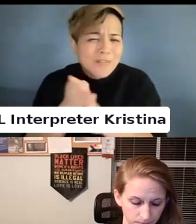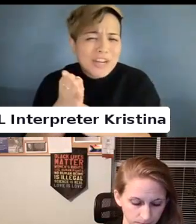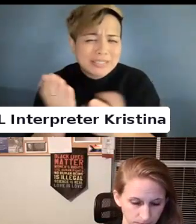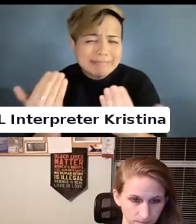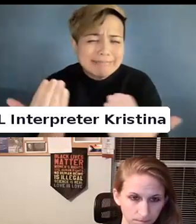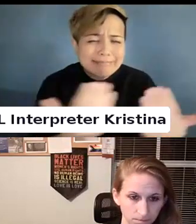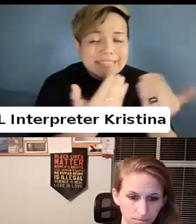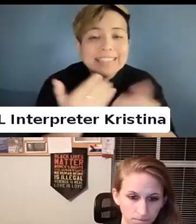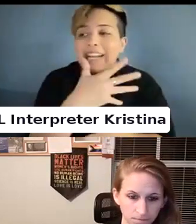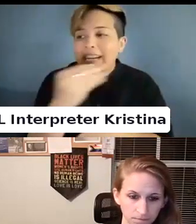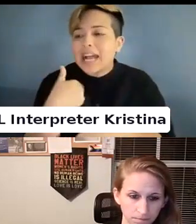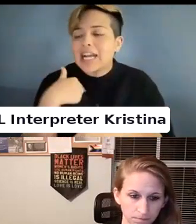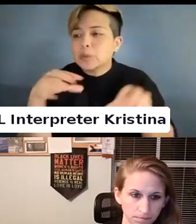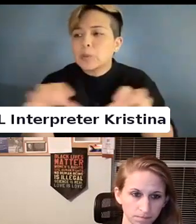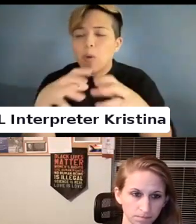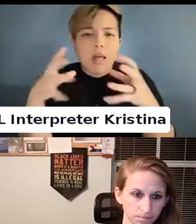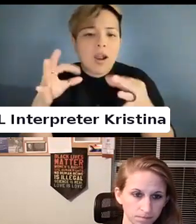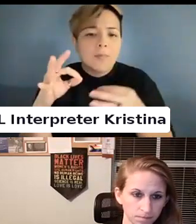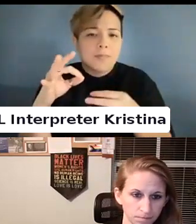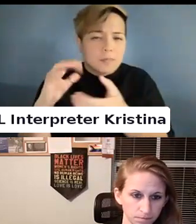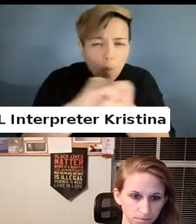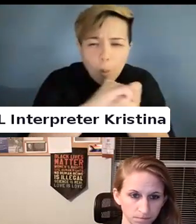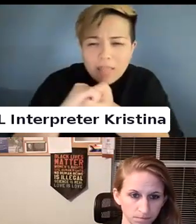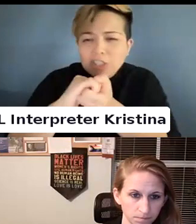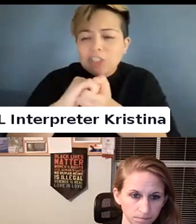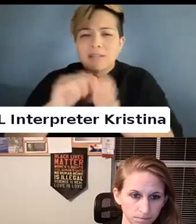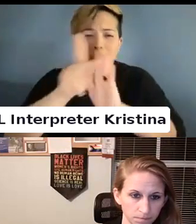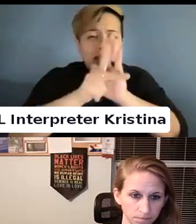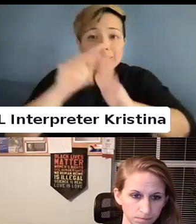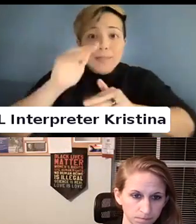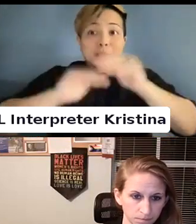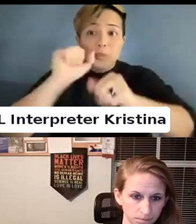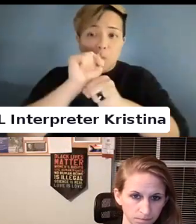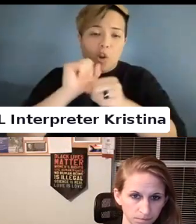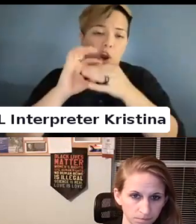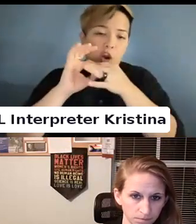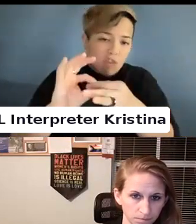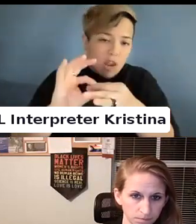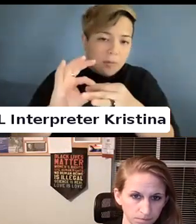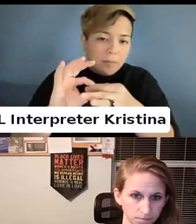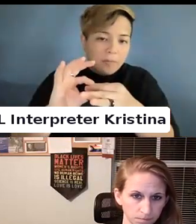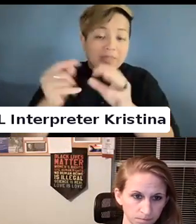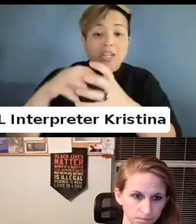And I do a lot of coalition and policy building work around the intersection of immigration